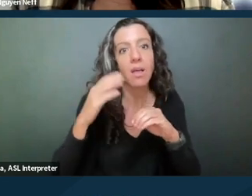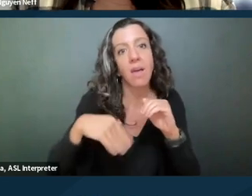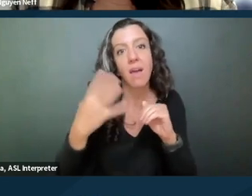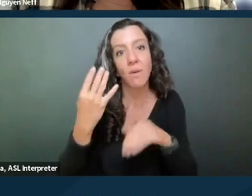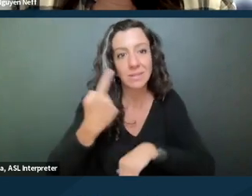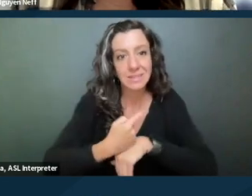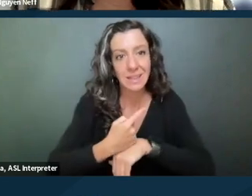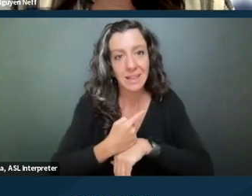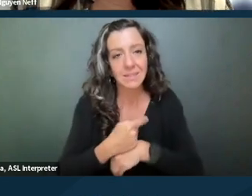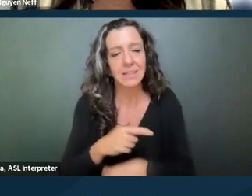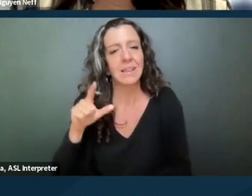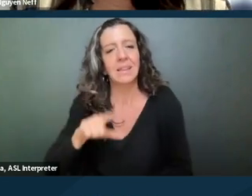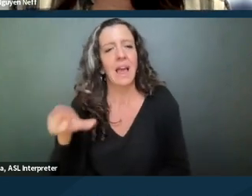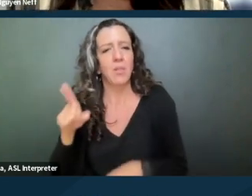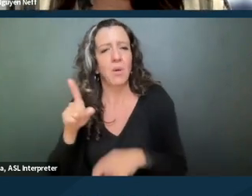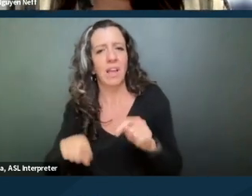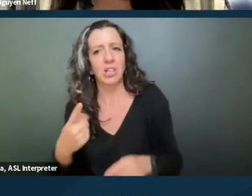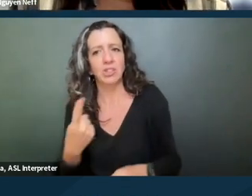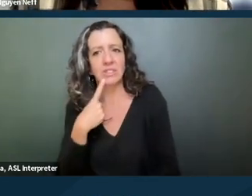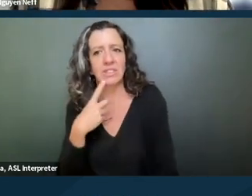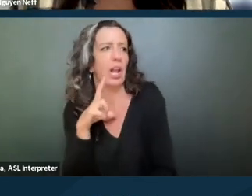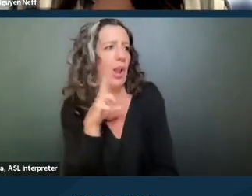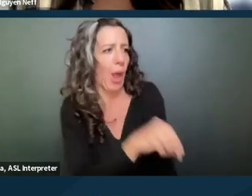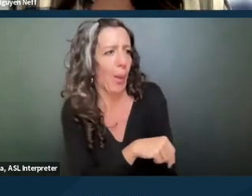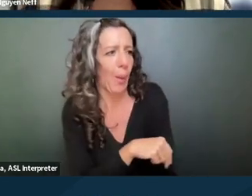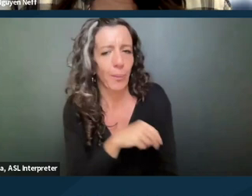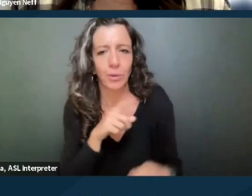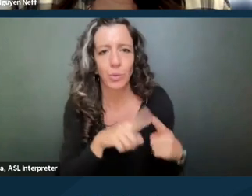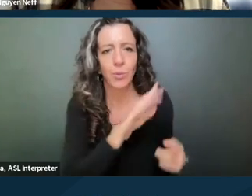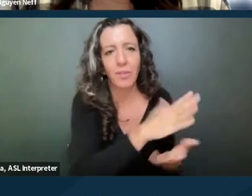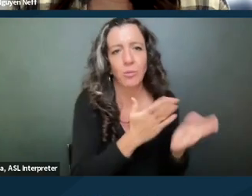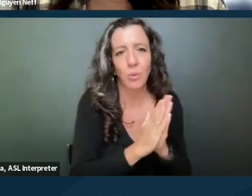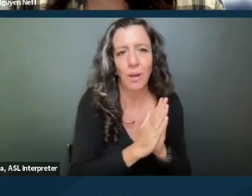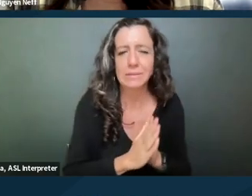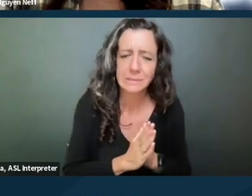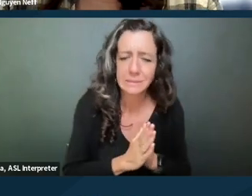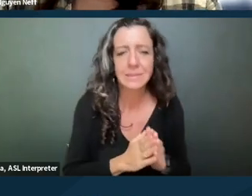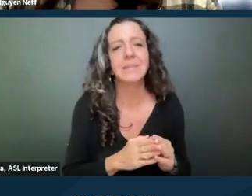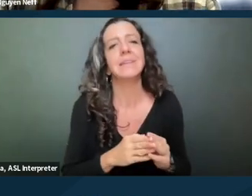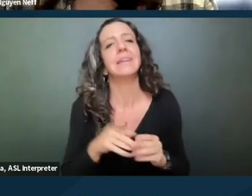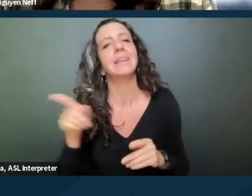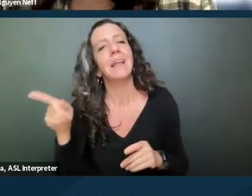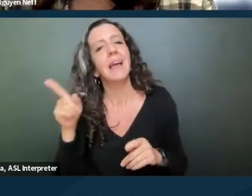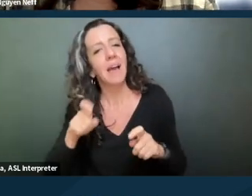the landlord just can't flat out say no to that. They have to make a determination of,